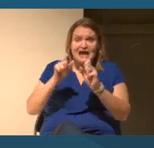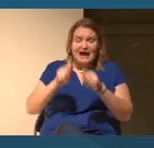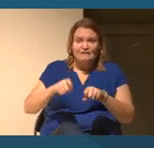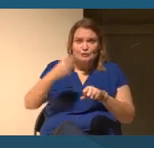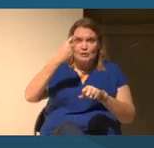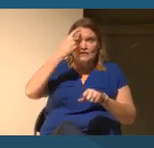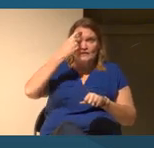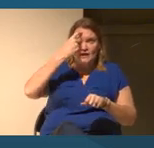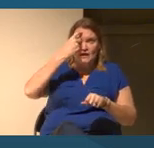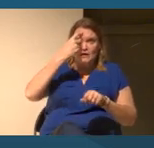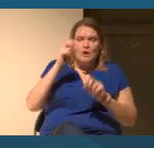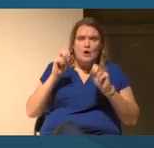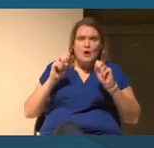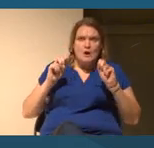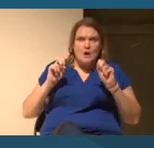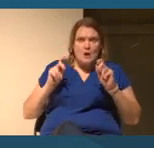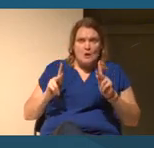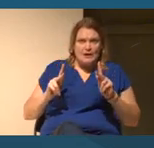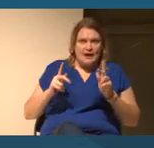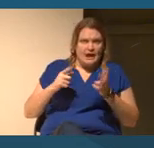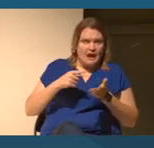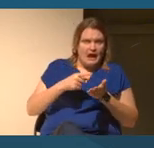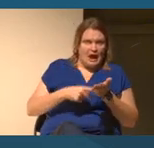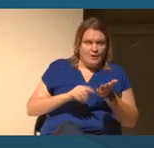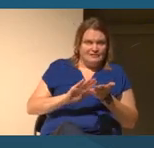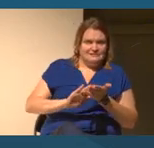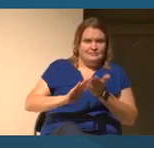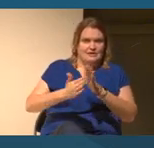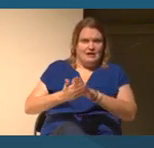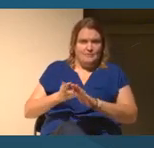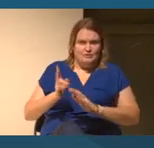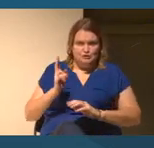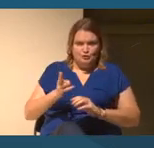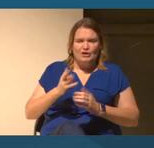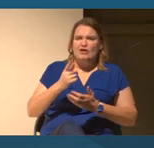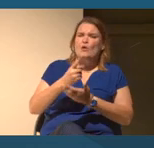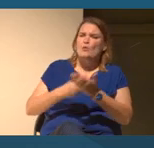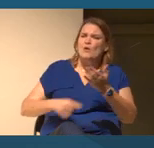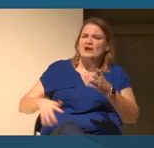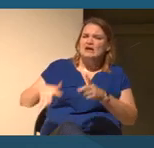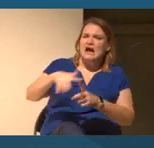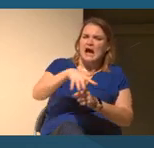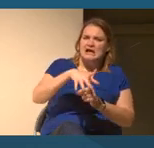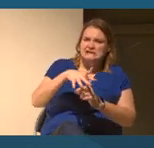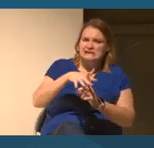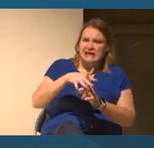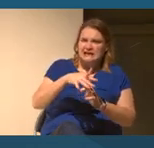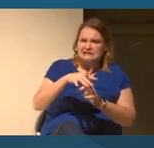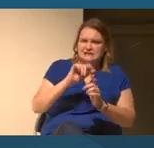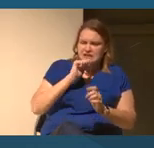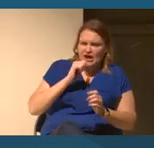So you can ask students things like what context is missing from this story? Whose voices are missing?